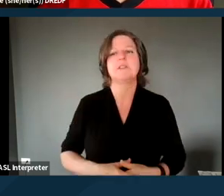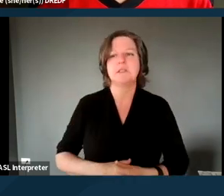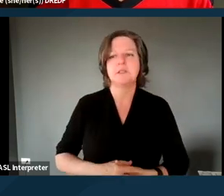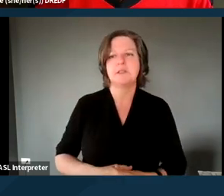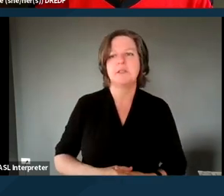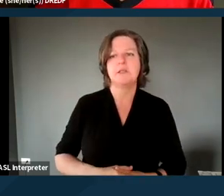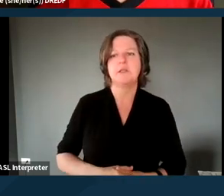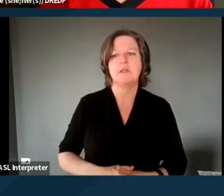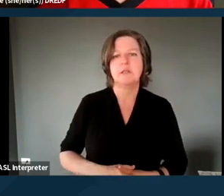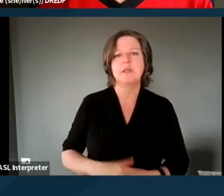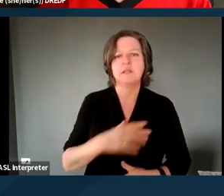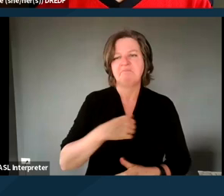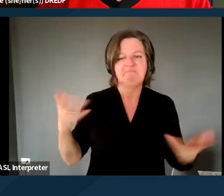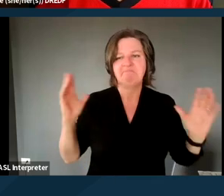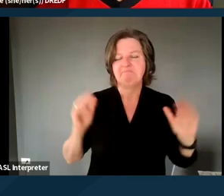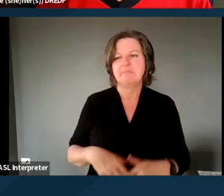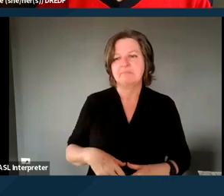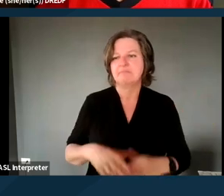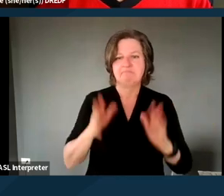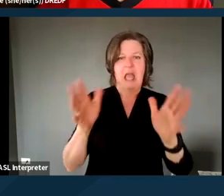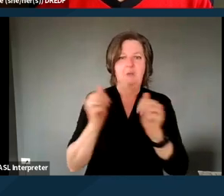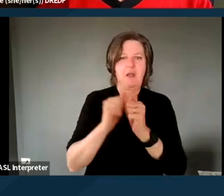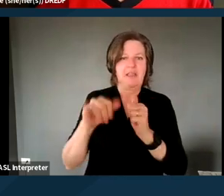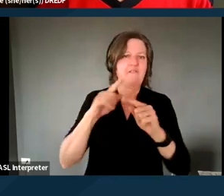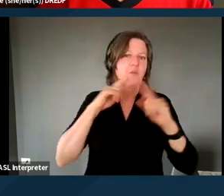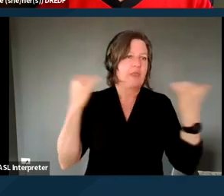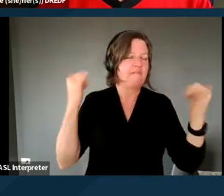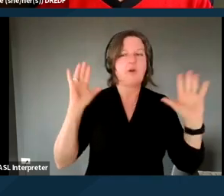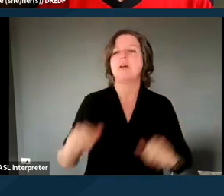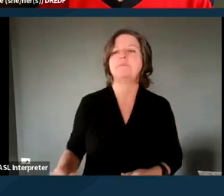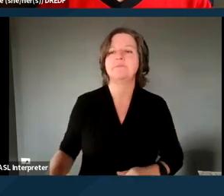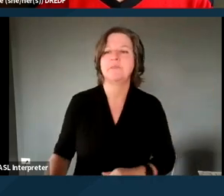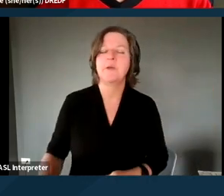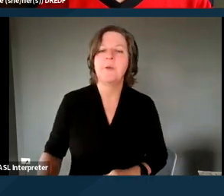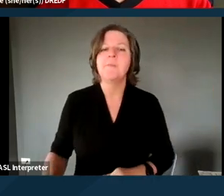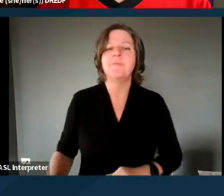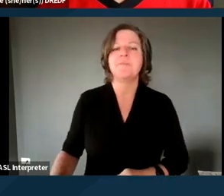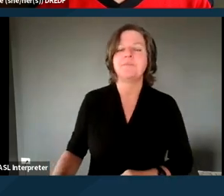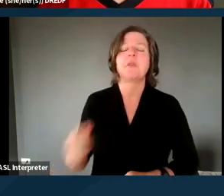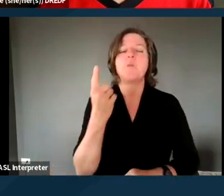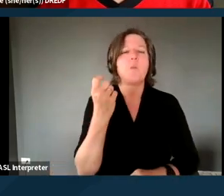Yeah, and I'll leave it at that for now. One more thing on the, I mean,